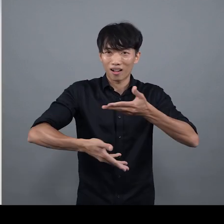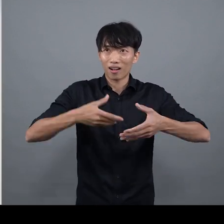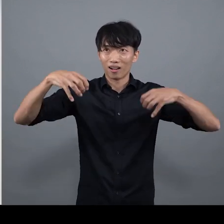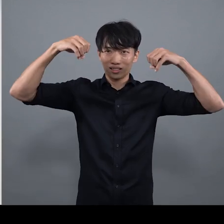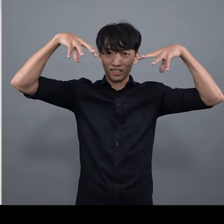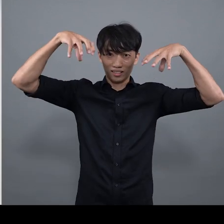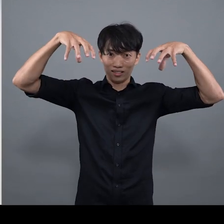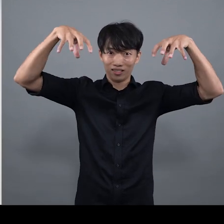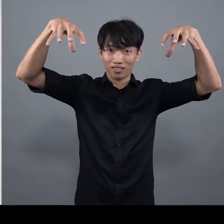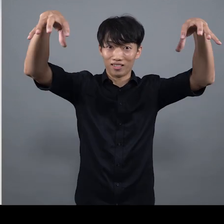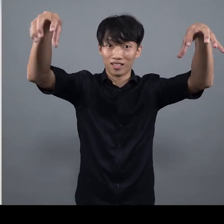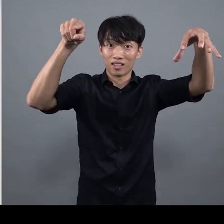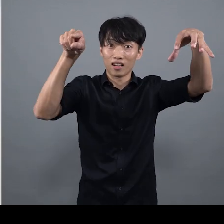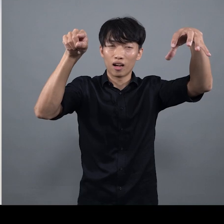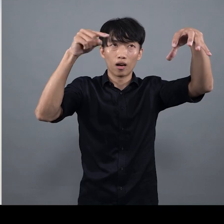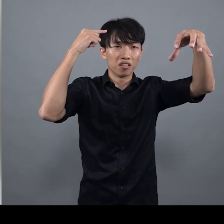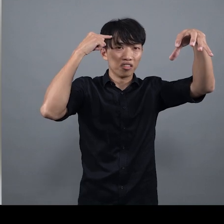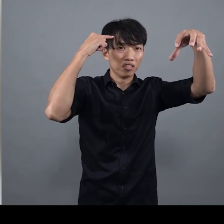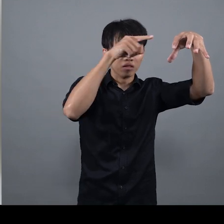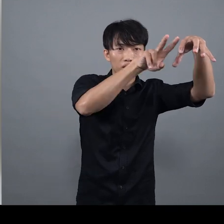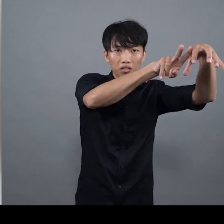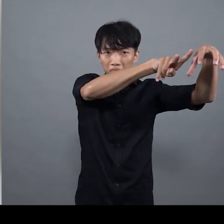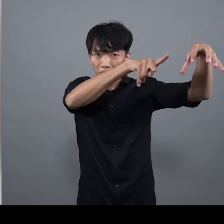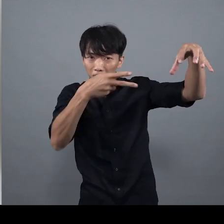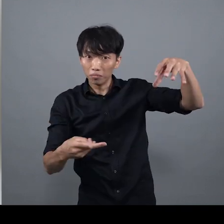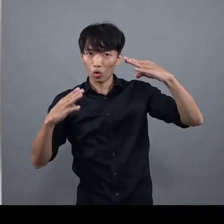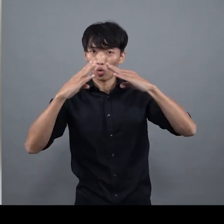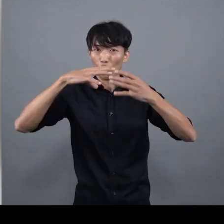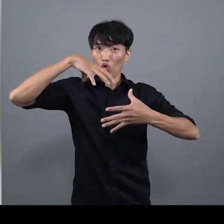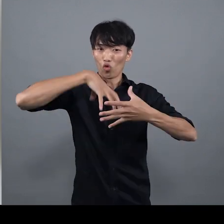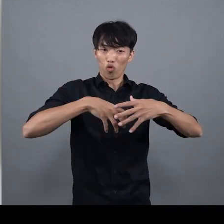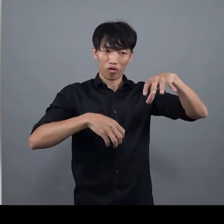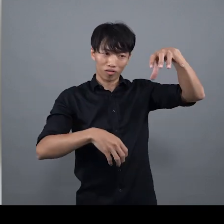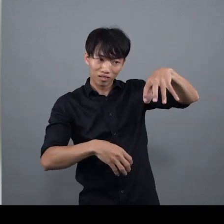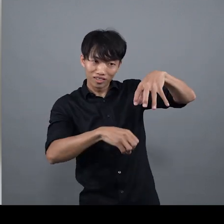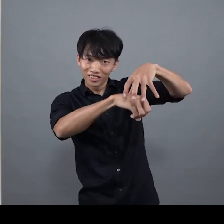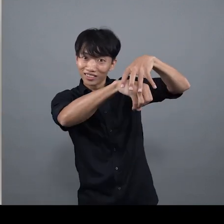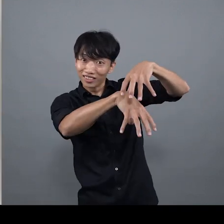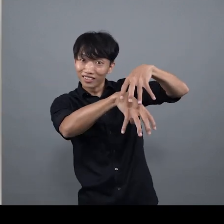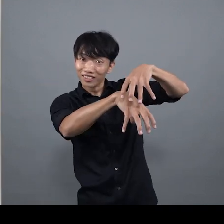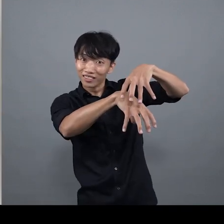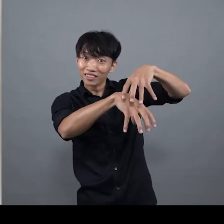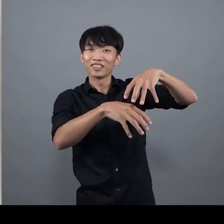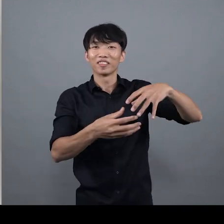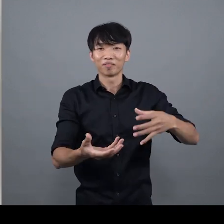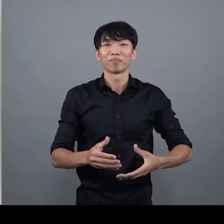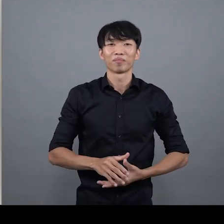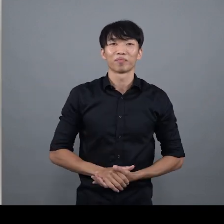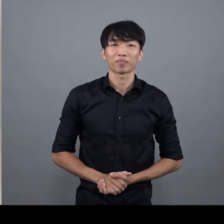into something different It can be turned into a desk or floor lamp to be used at home